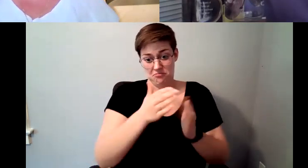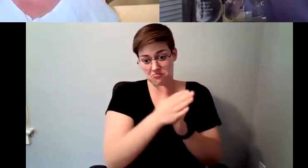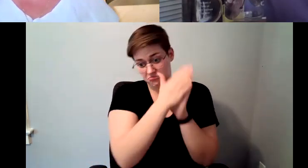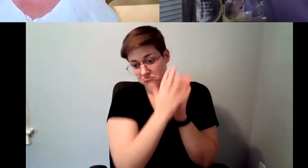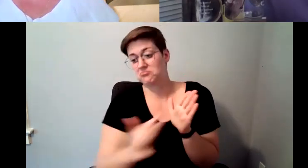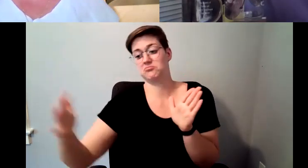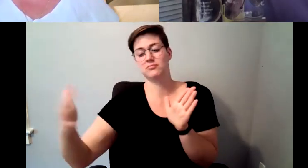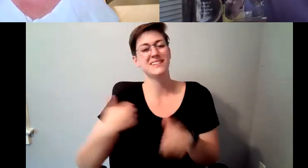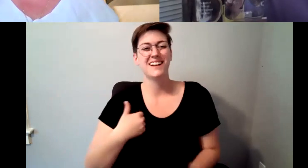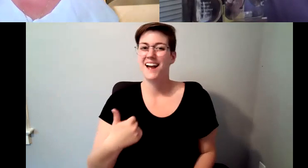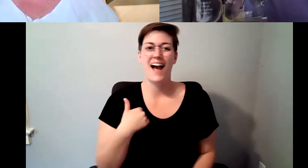the most unbelievable years.